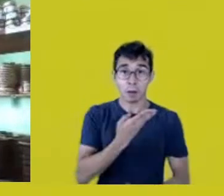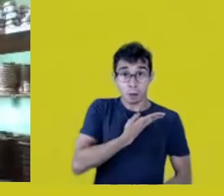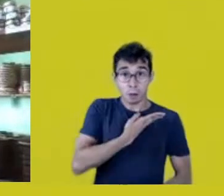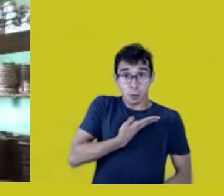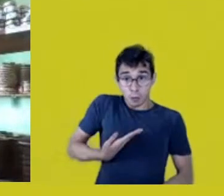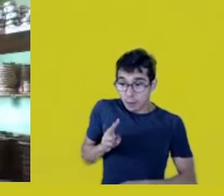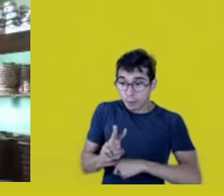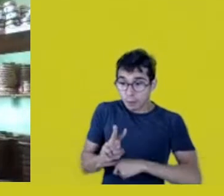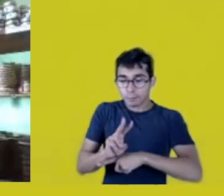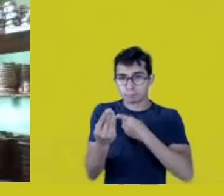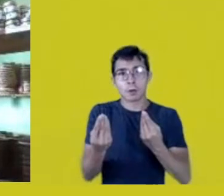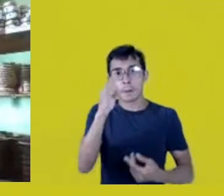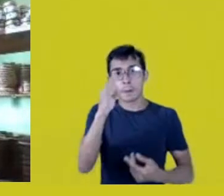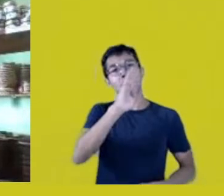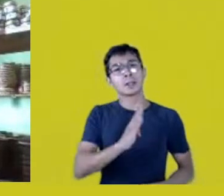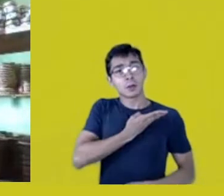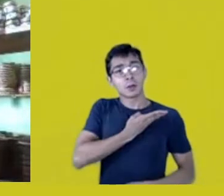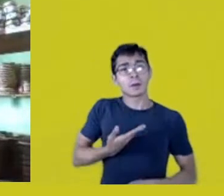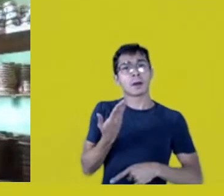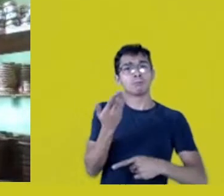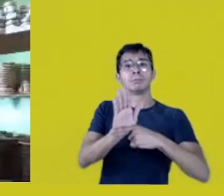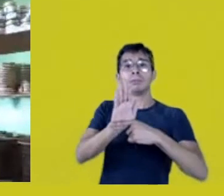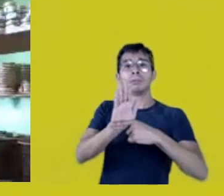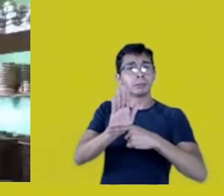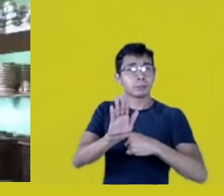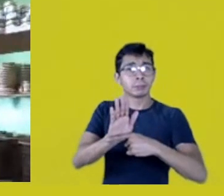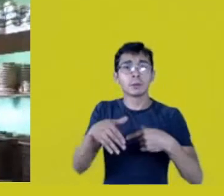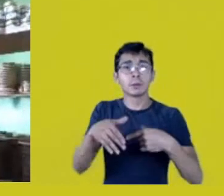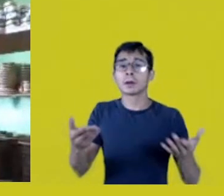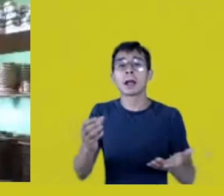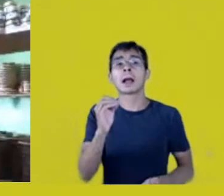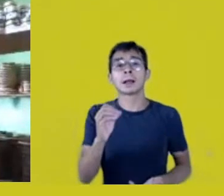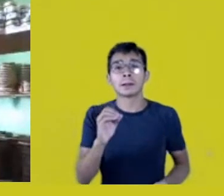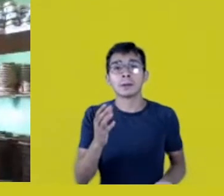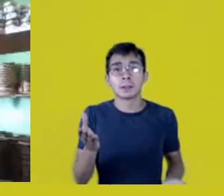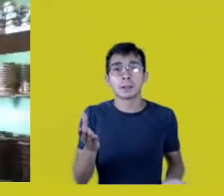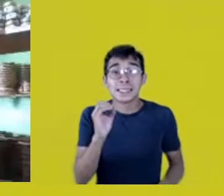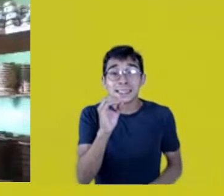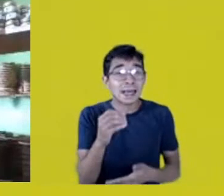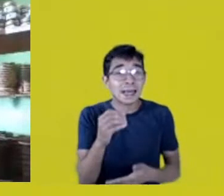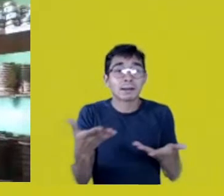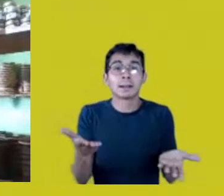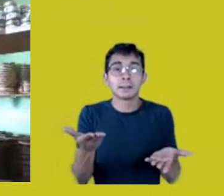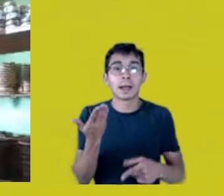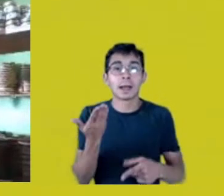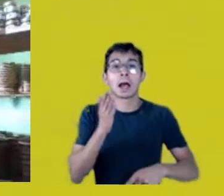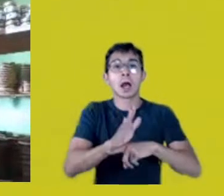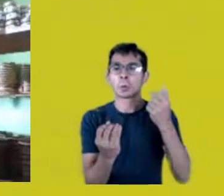to help on this struggle, this fight against the flames? Nowhere.